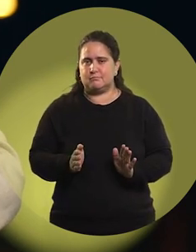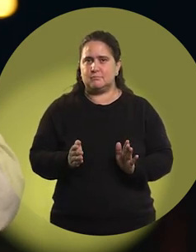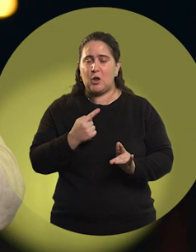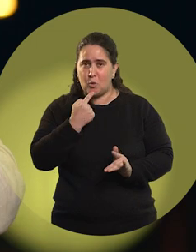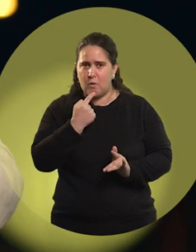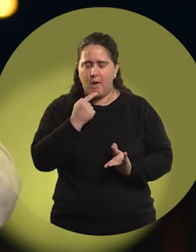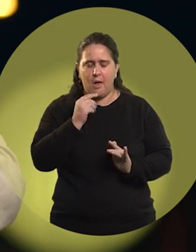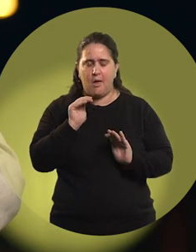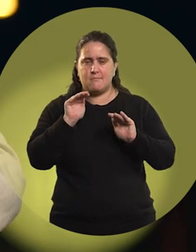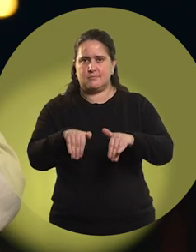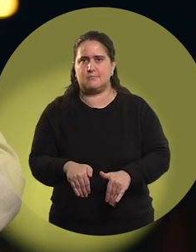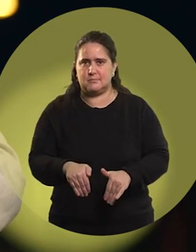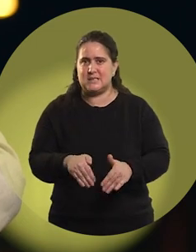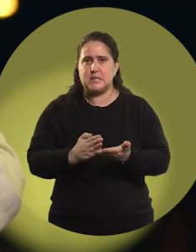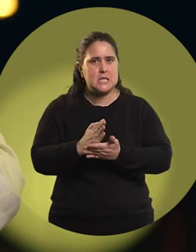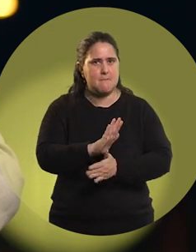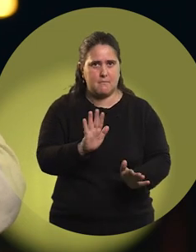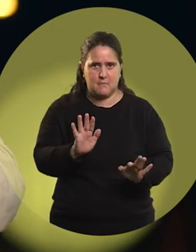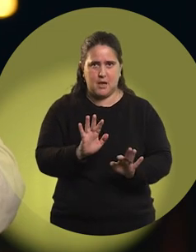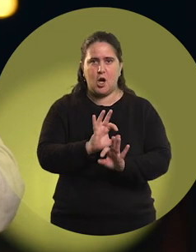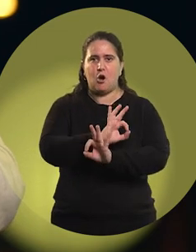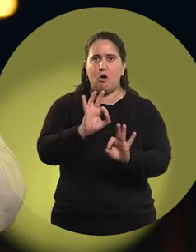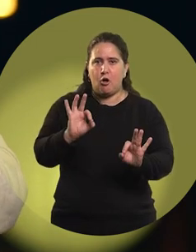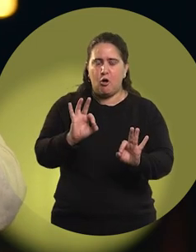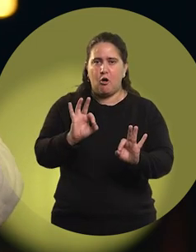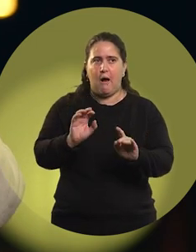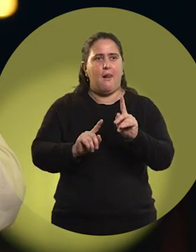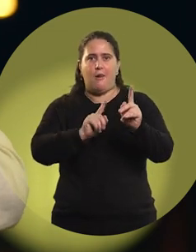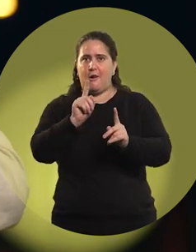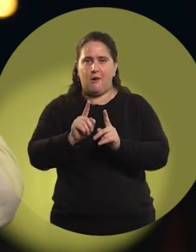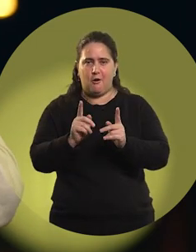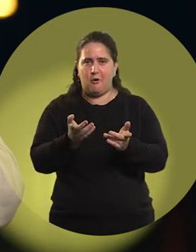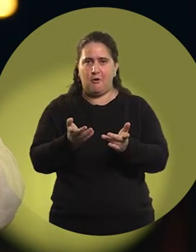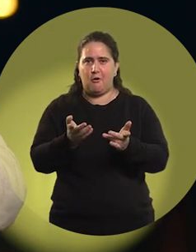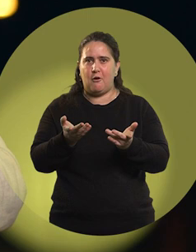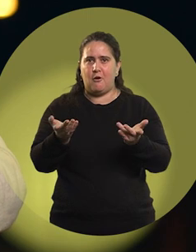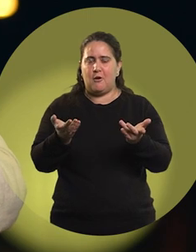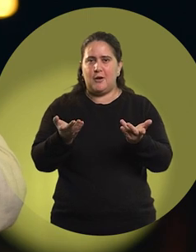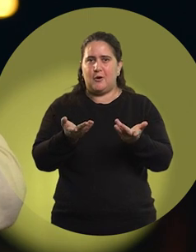When I doubted, I covered myself in sand. Always. Or something else happened,